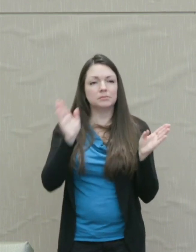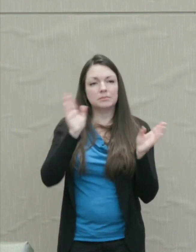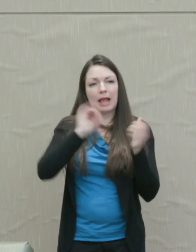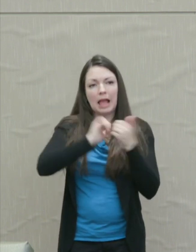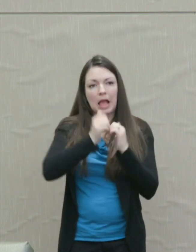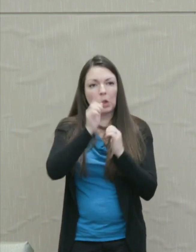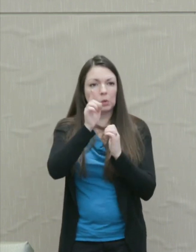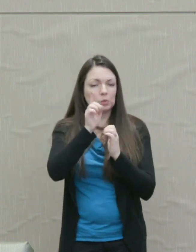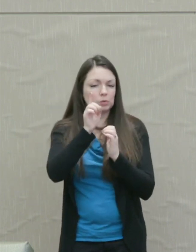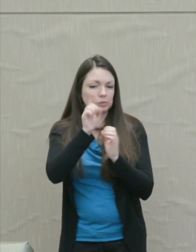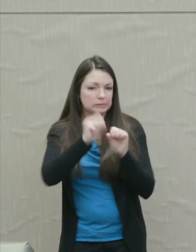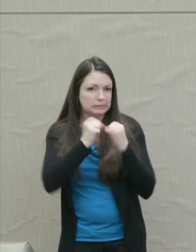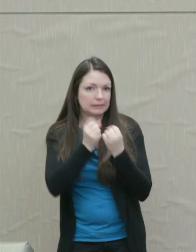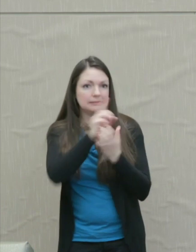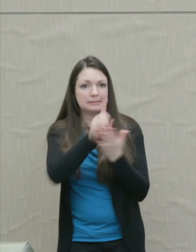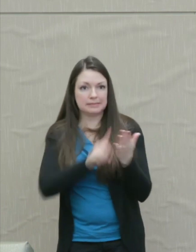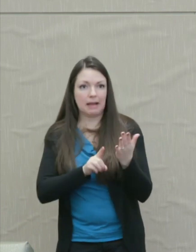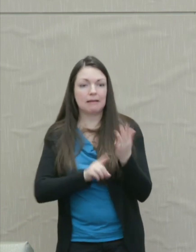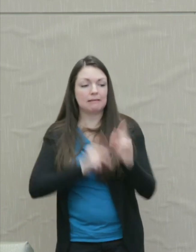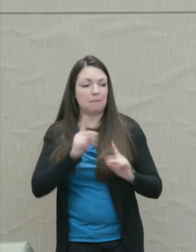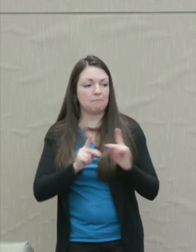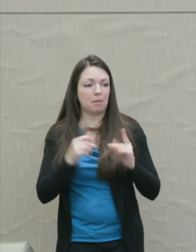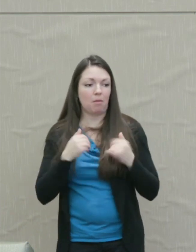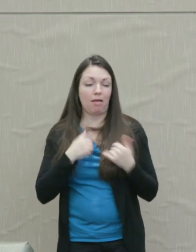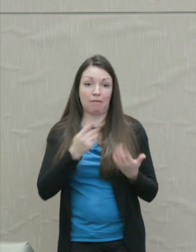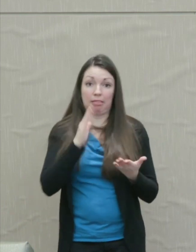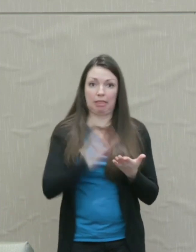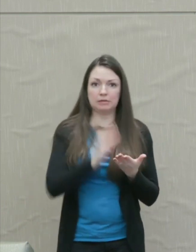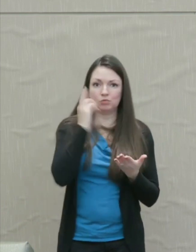which people have many fewer incentives to commit crime.